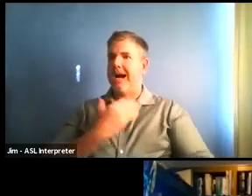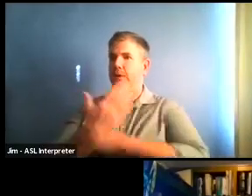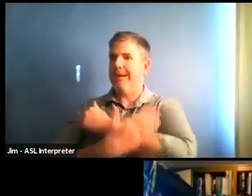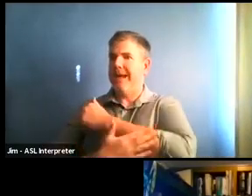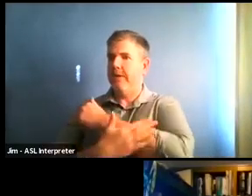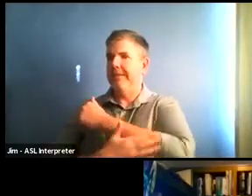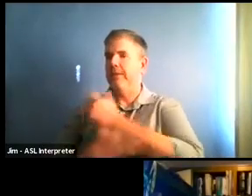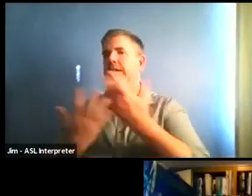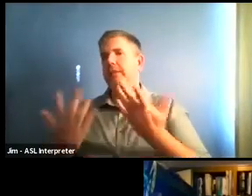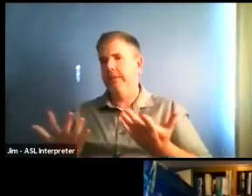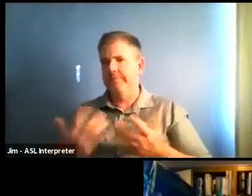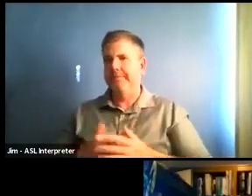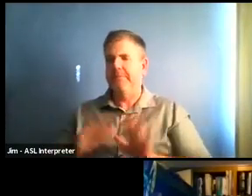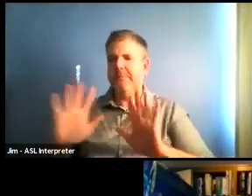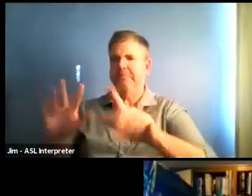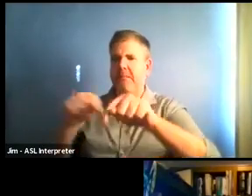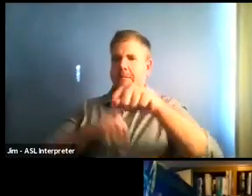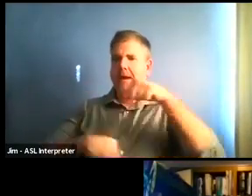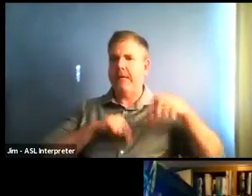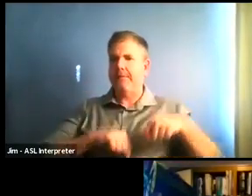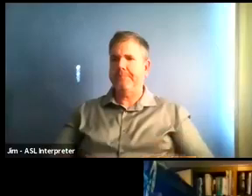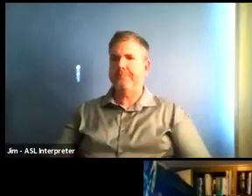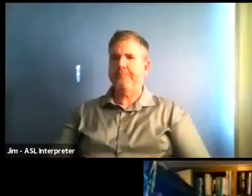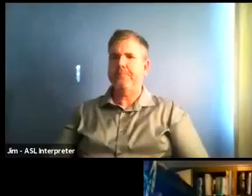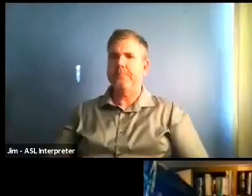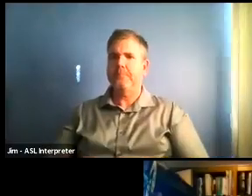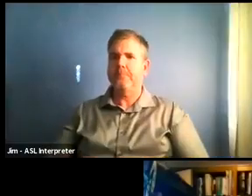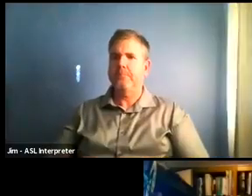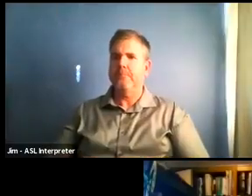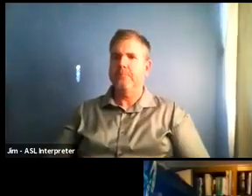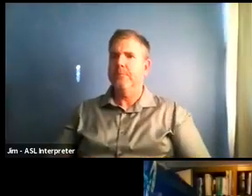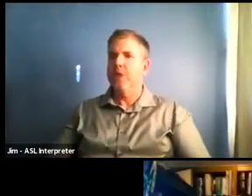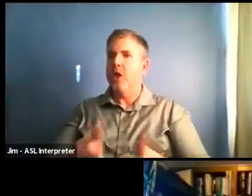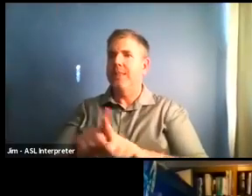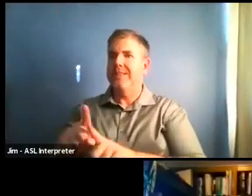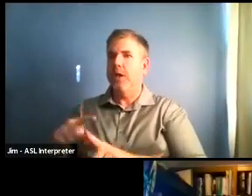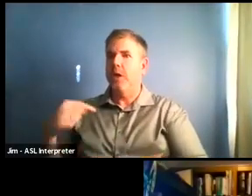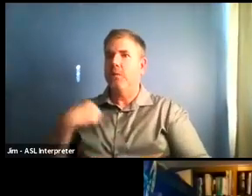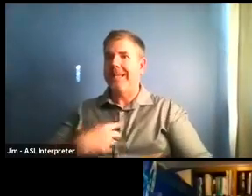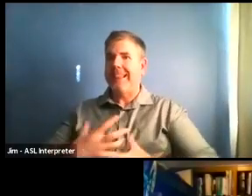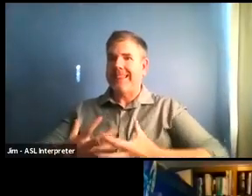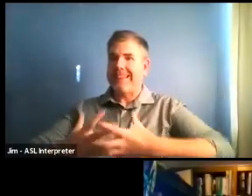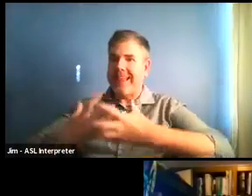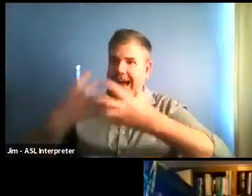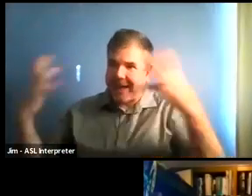that we're doing a lot of testing, which is really good for our county. We're testing all of our contacts,